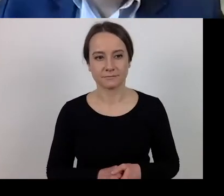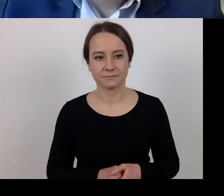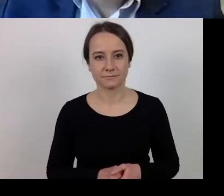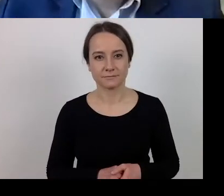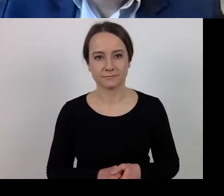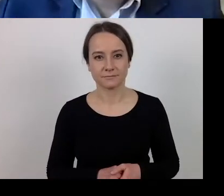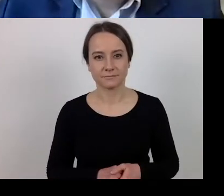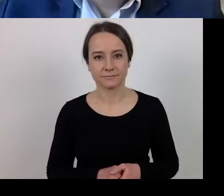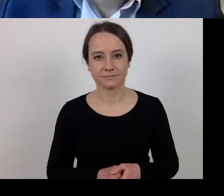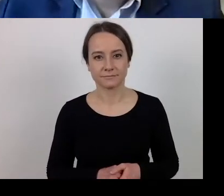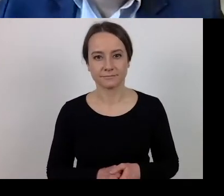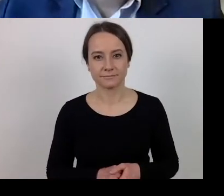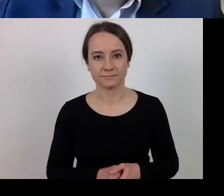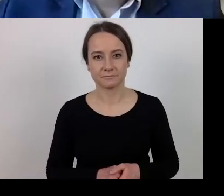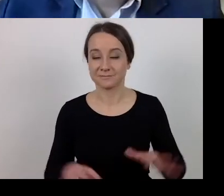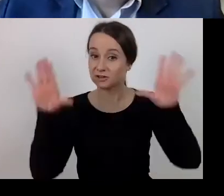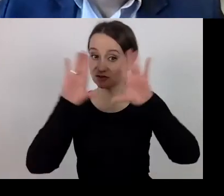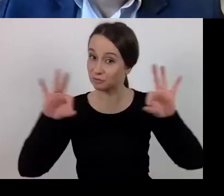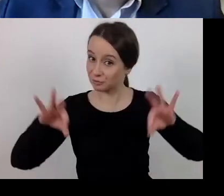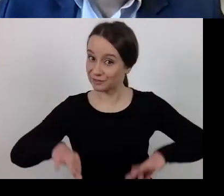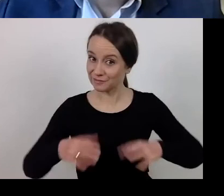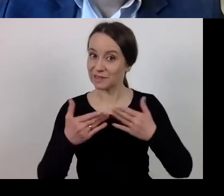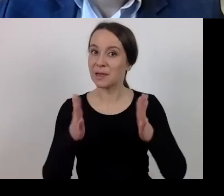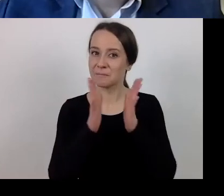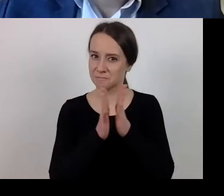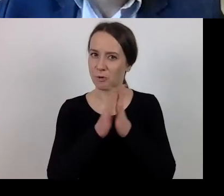Please pick the correct answer,